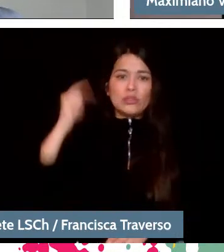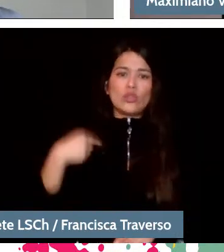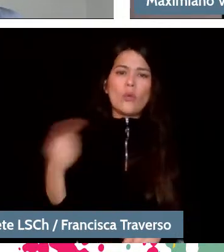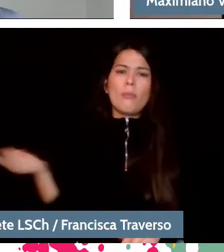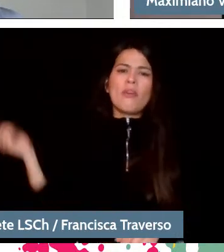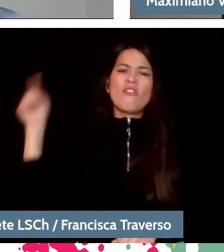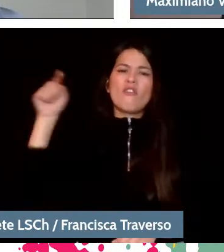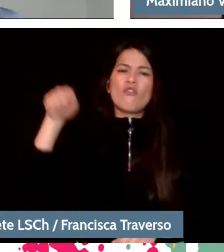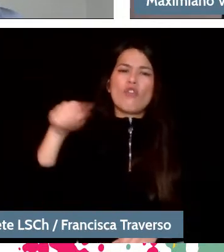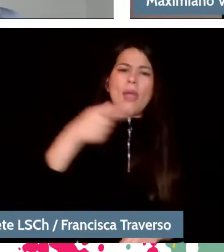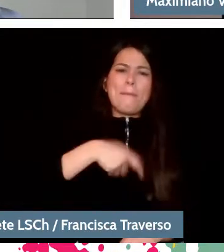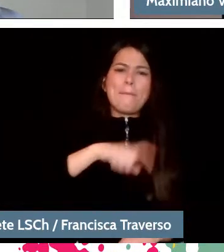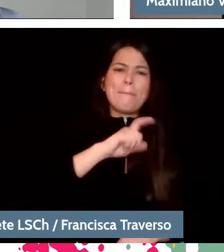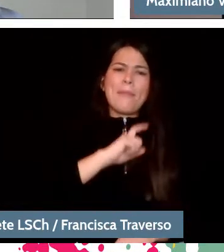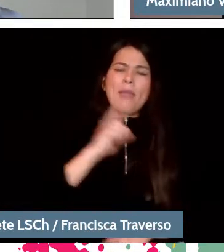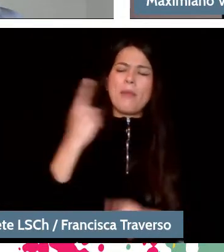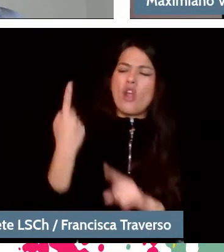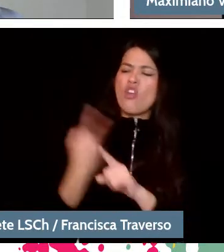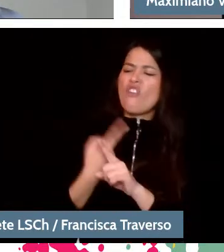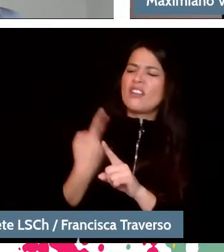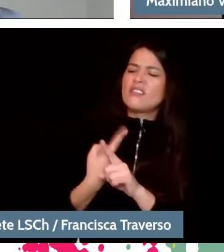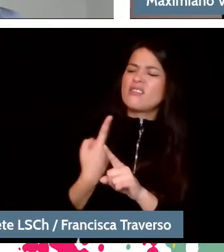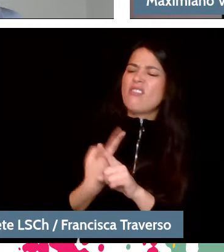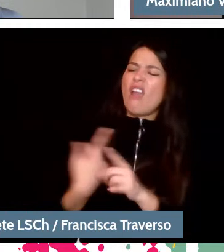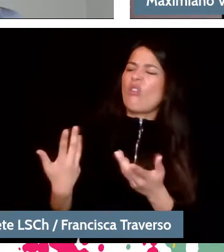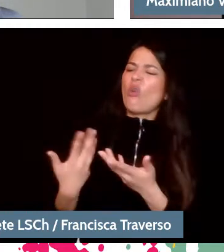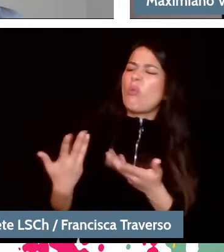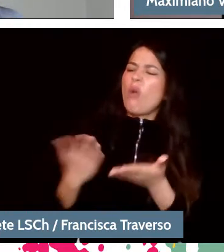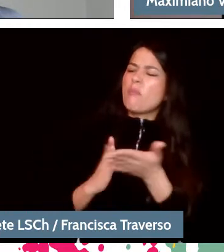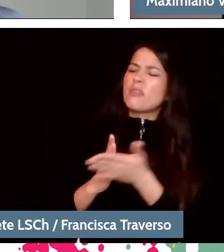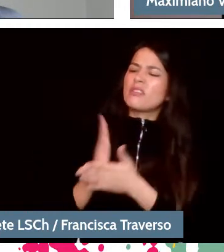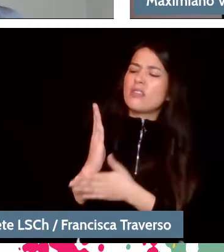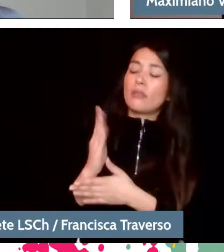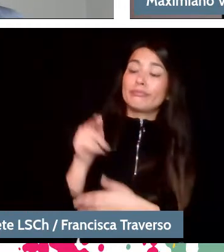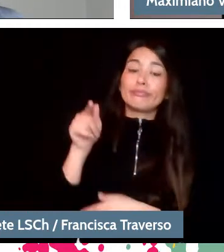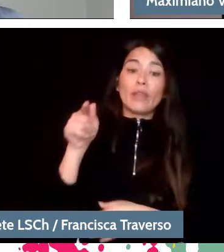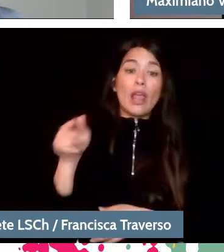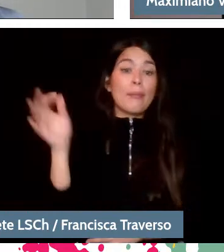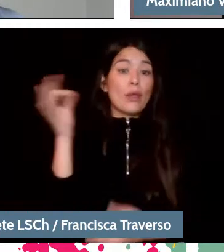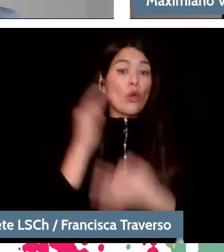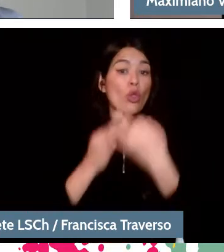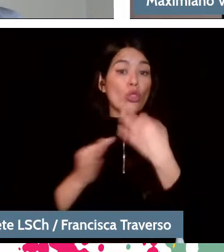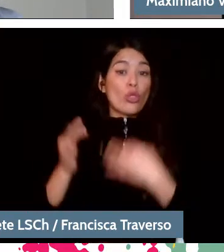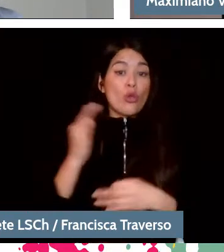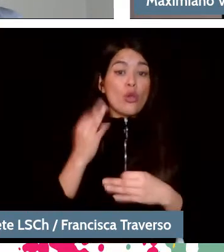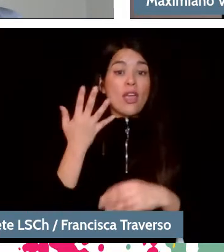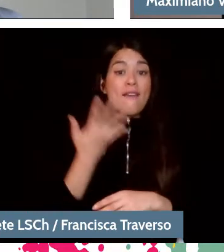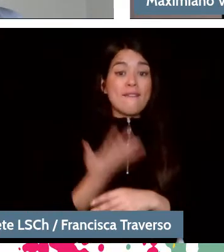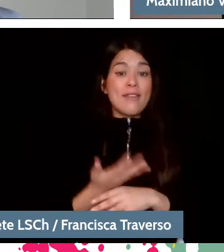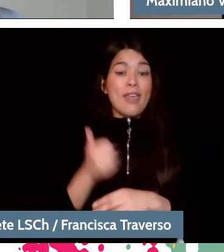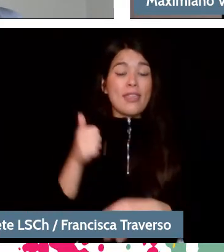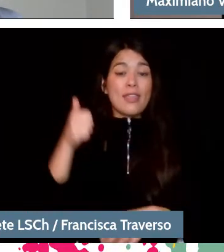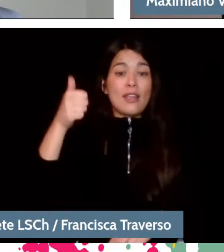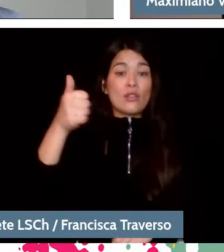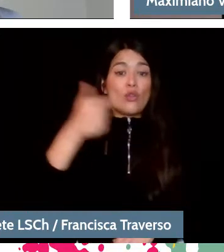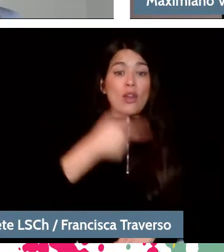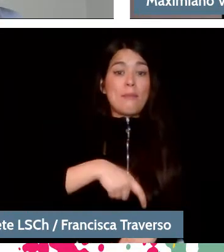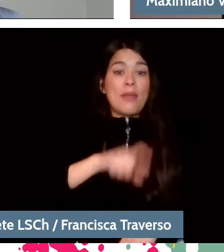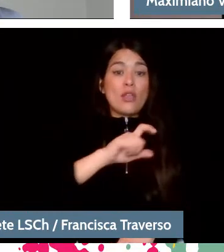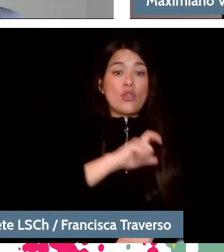to ask him how he was doing, what he did. And he told me that there was a Spanish director Jesús Lopez Cobos, who passed away recently,